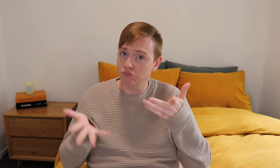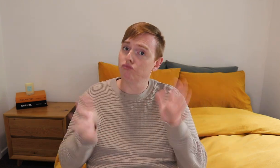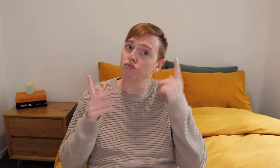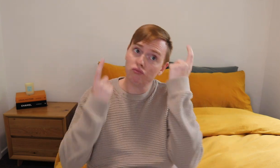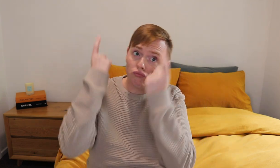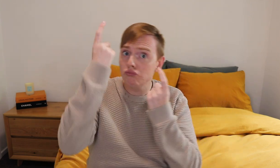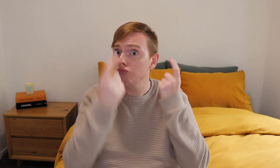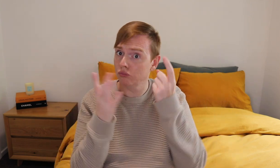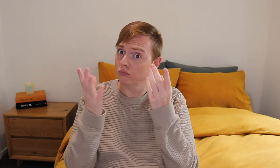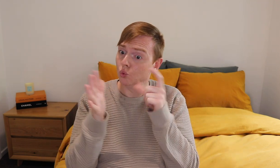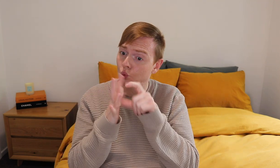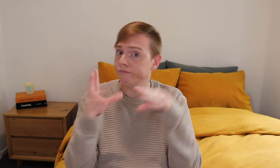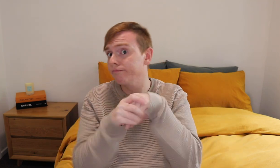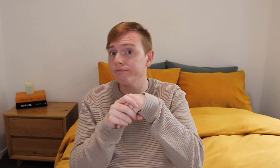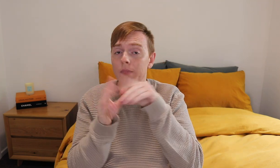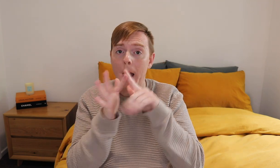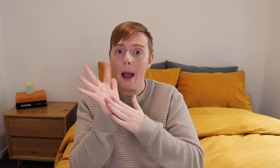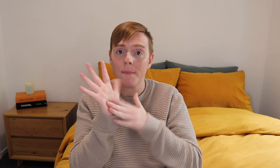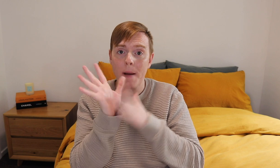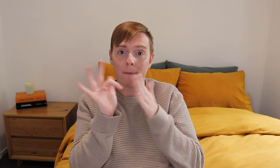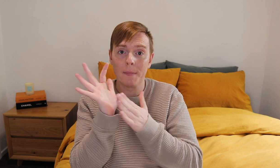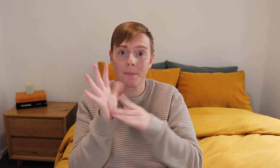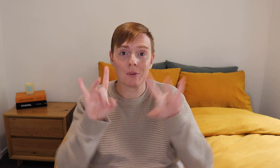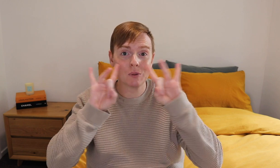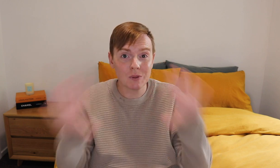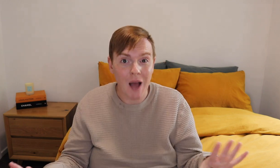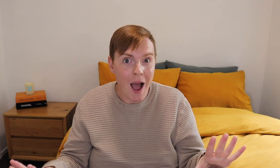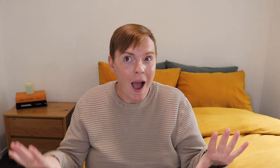Q: Are you consider to joining EmmaMemma show?